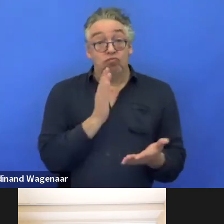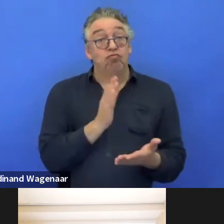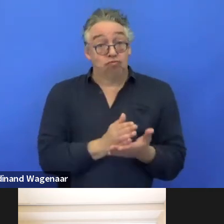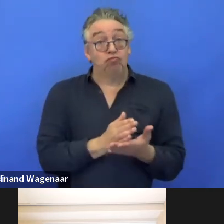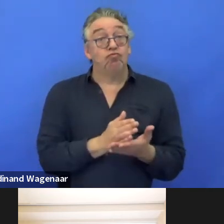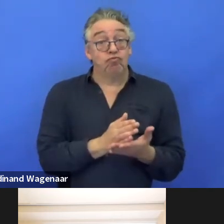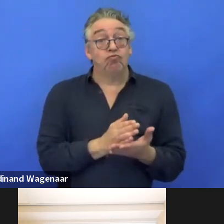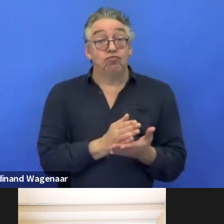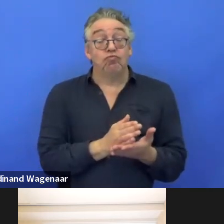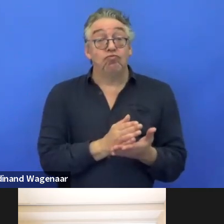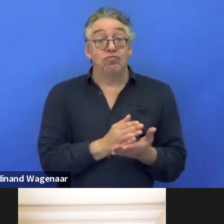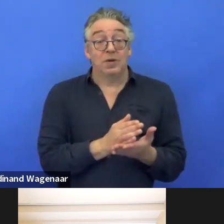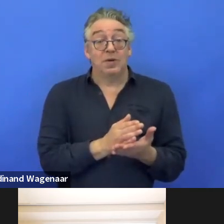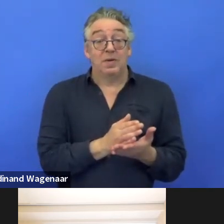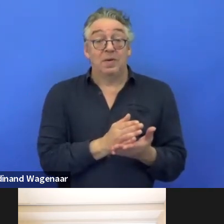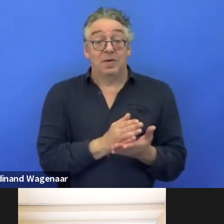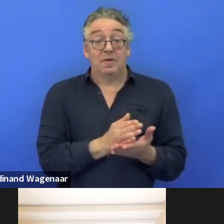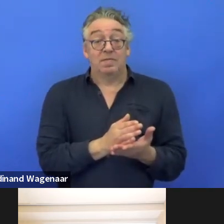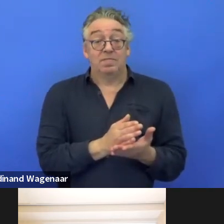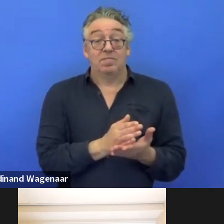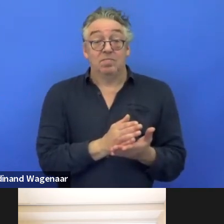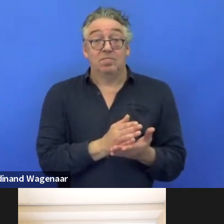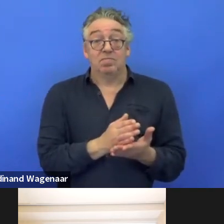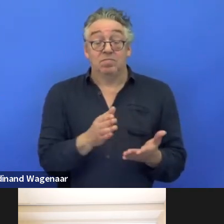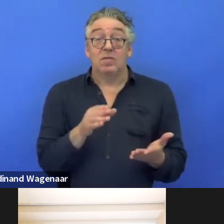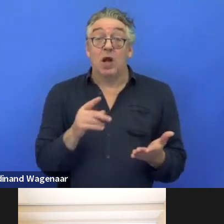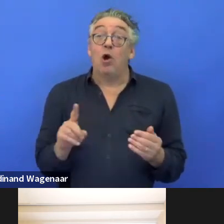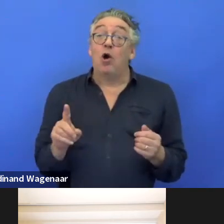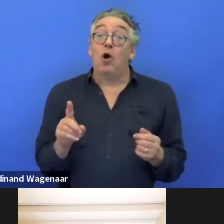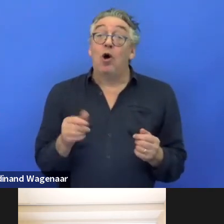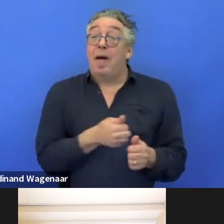to a point that at the beginning of every report, on the first page,